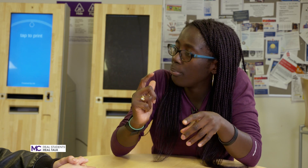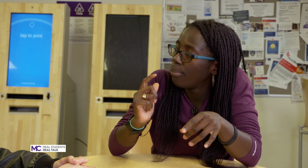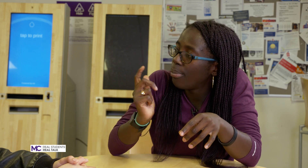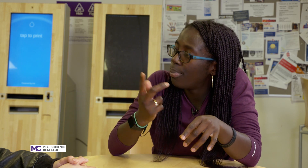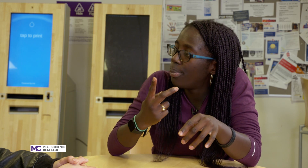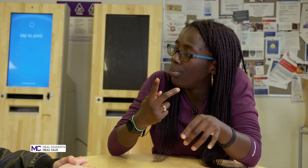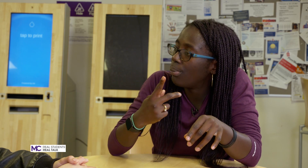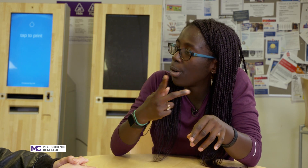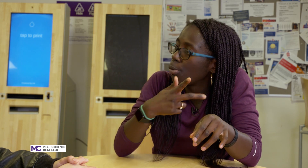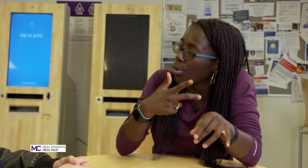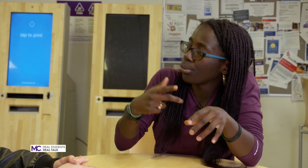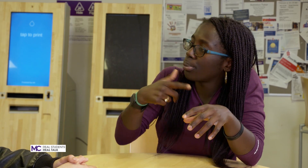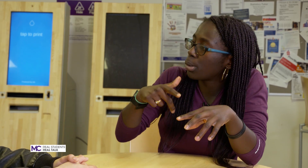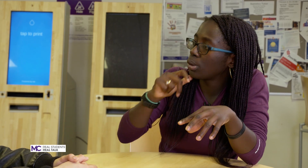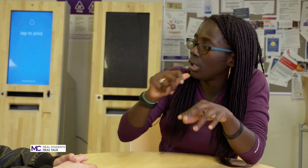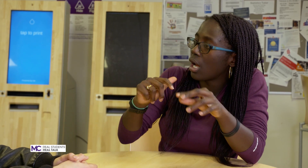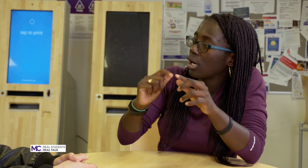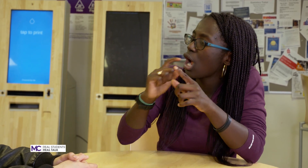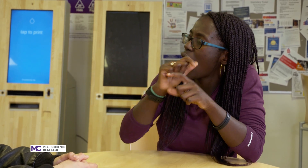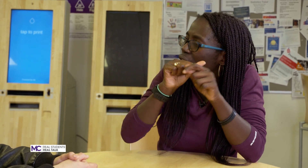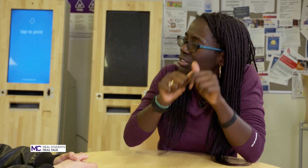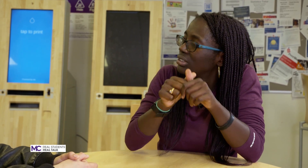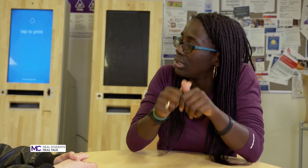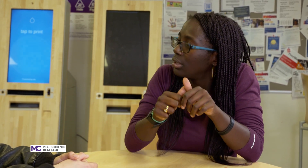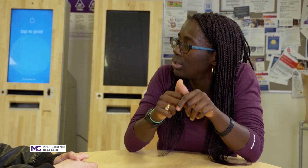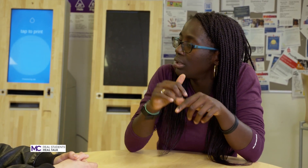developing but we're not constantly in